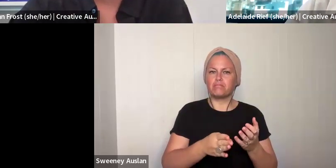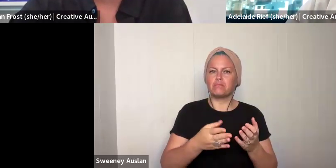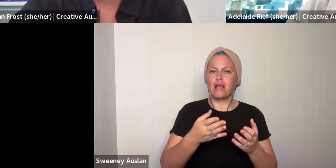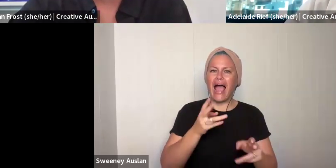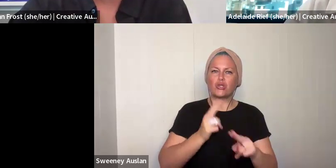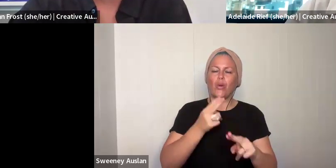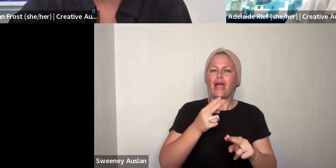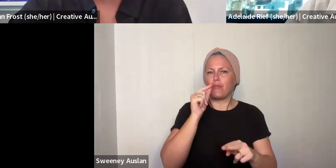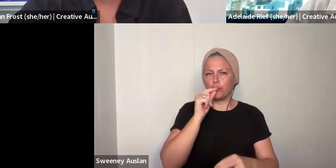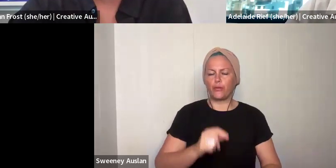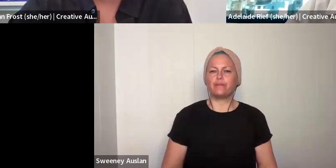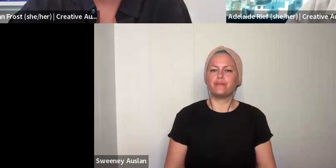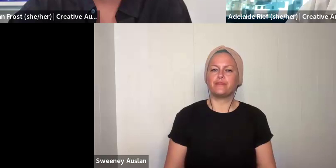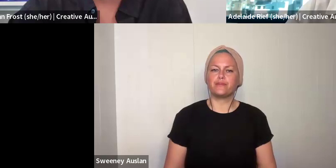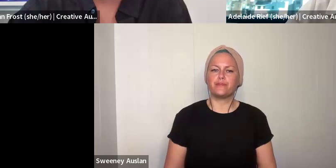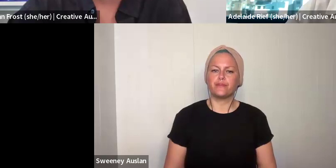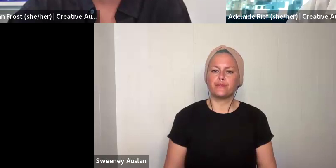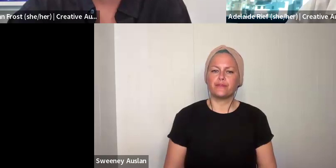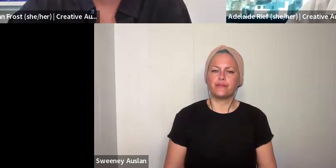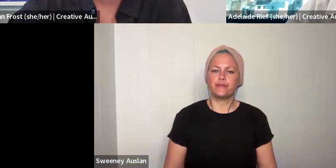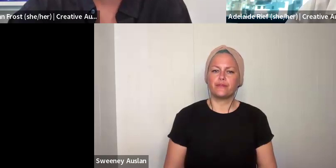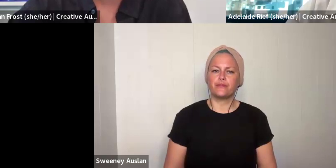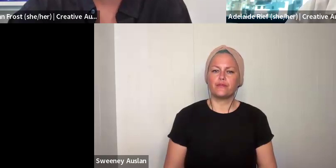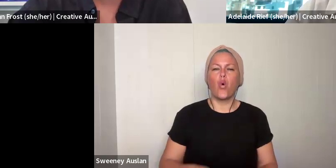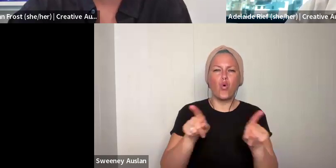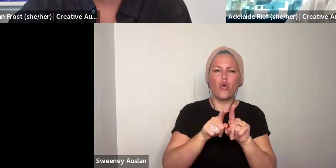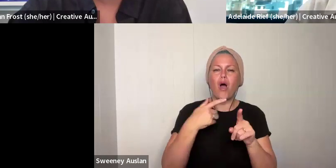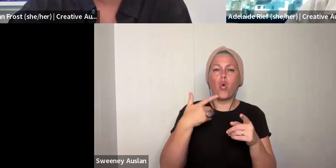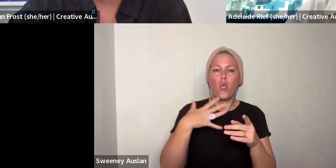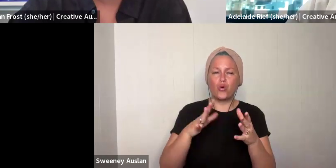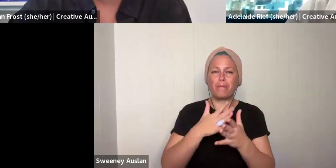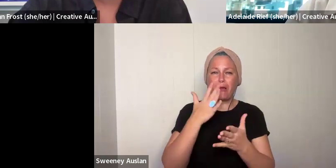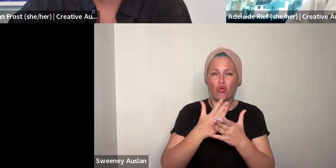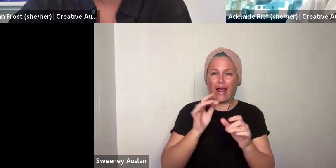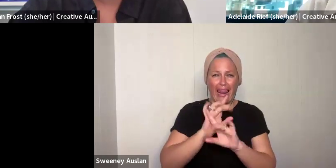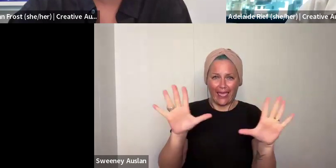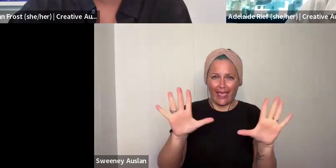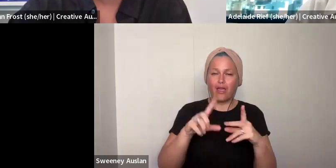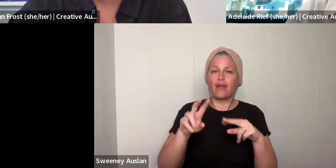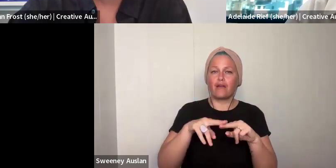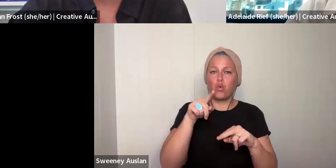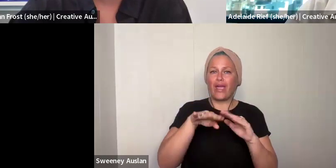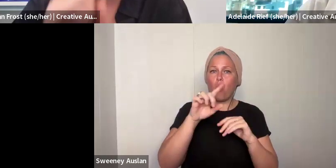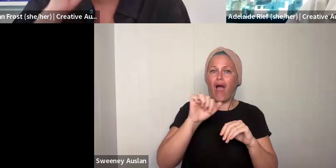position to answer it immediately for you. Without too much back-and-forth. So that we can get you to respond as quickly as